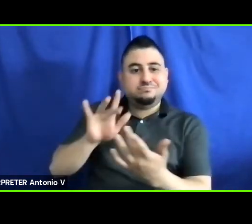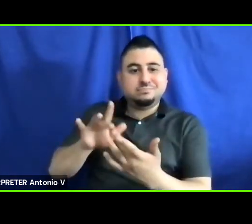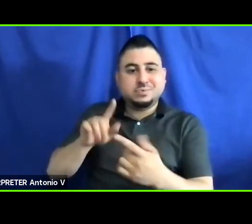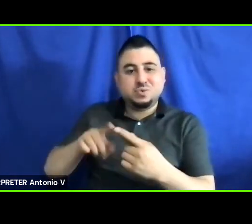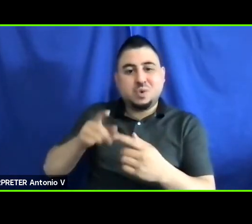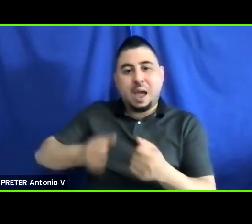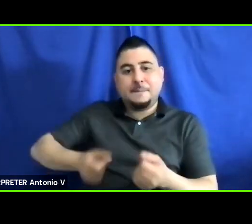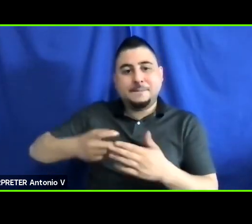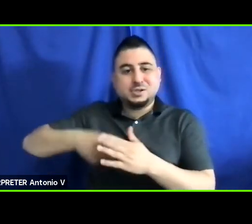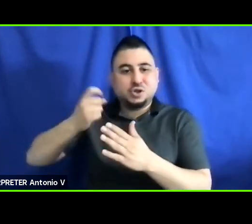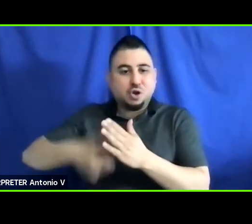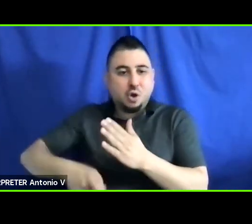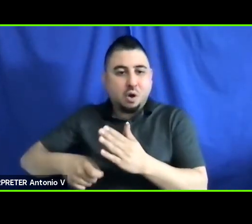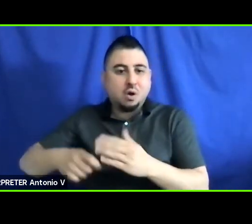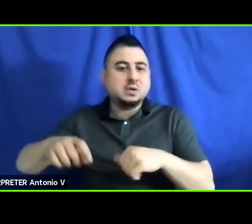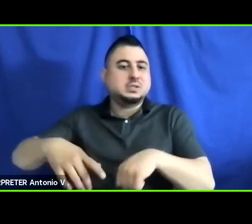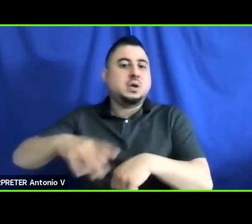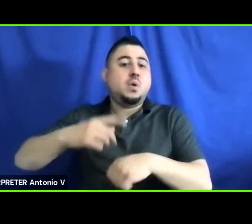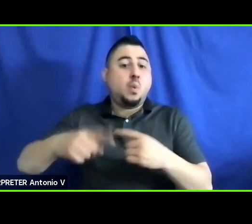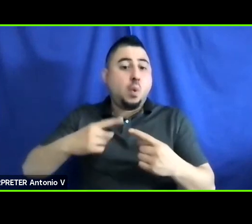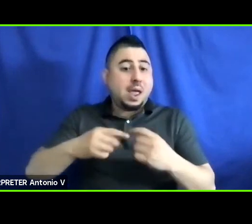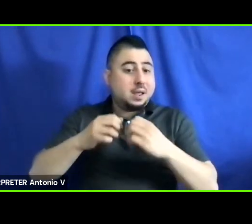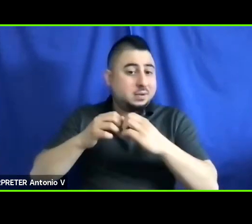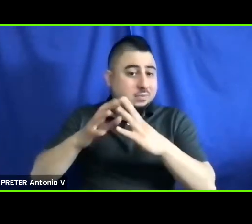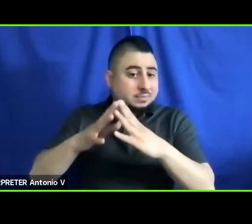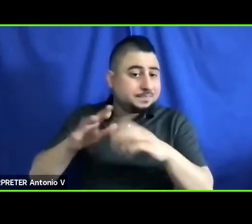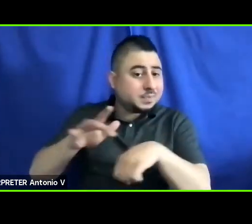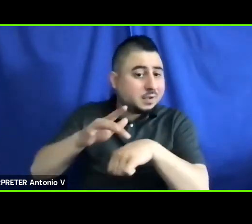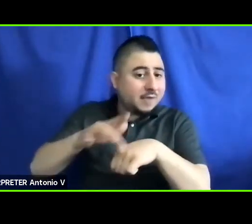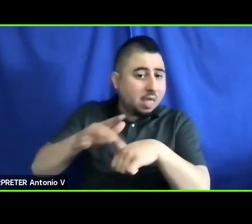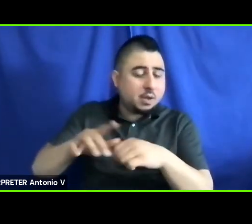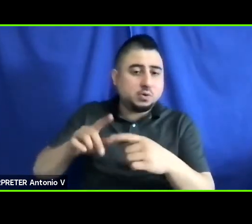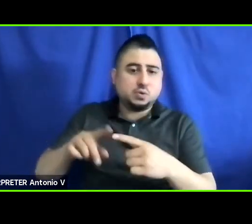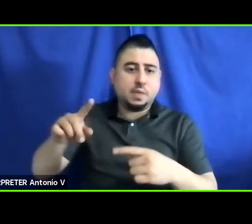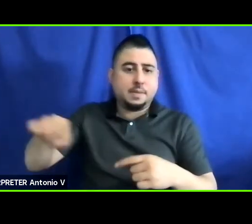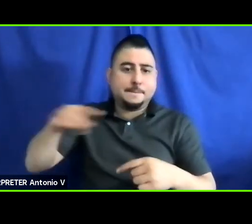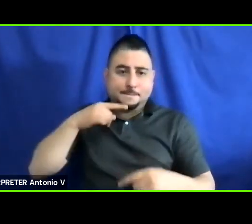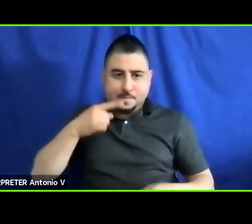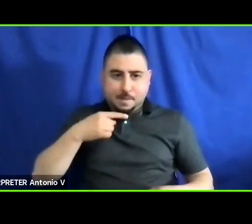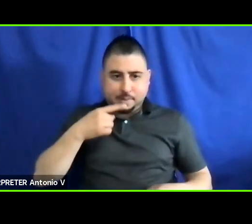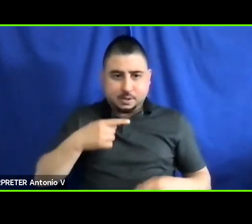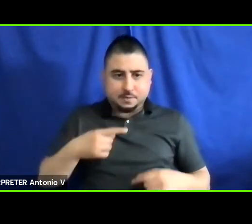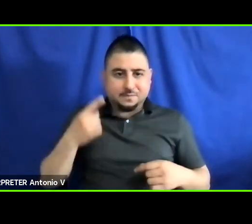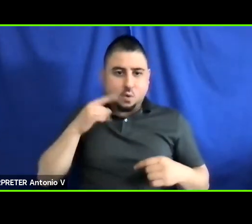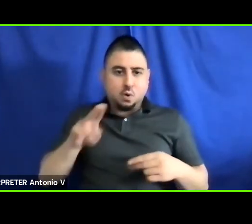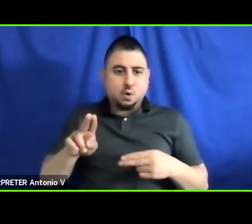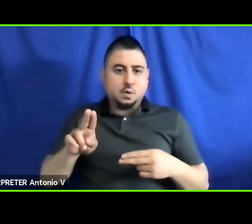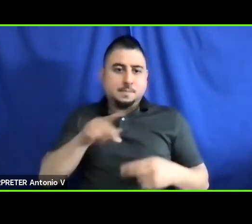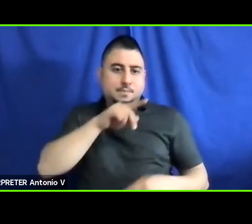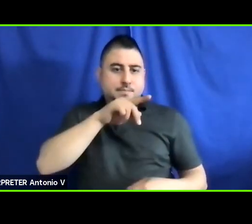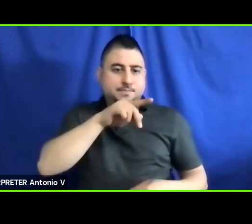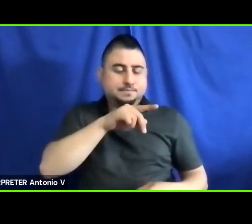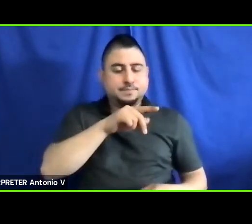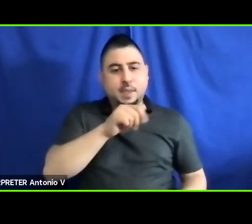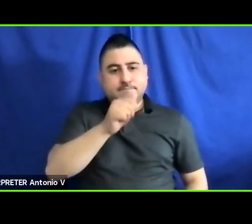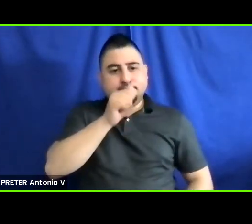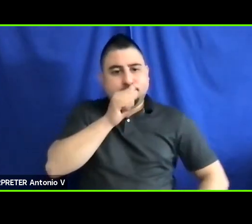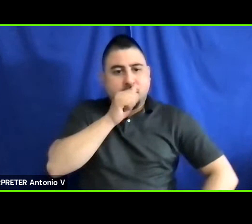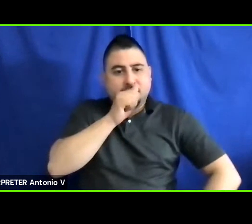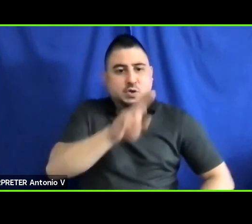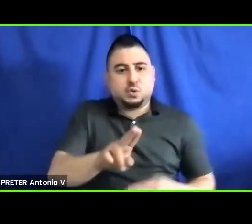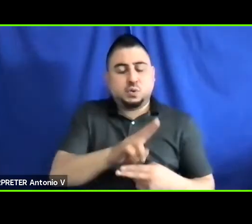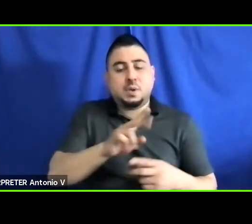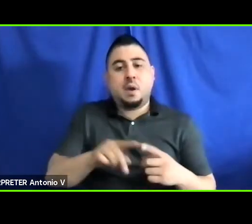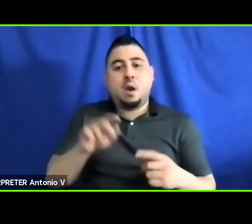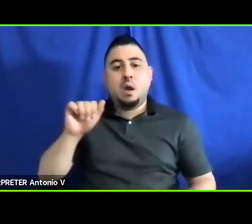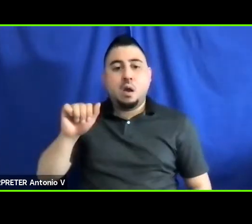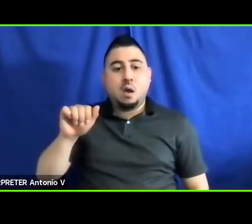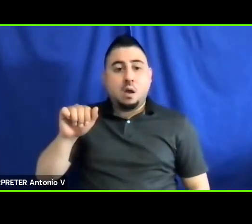when it would be available to users. And then as far as the audible cues for people with